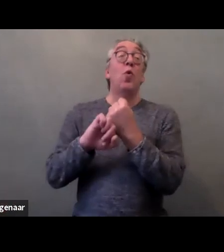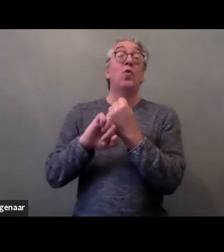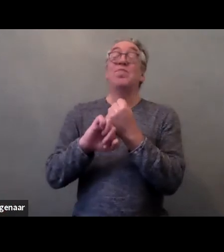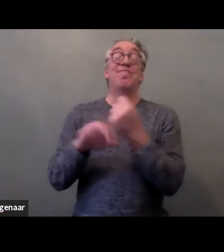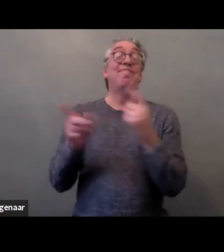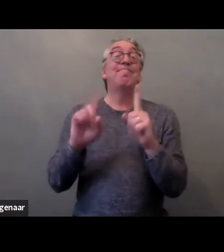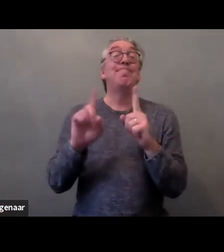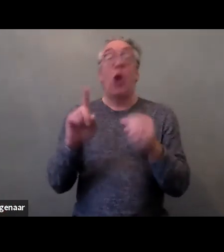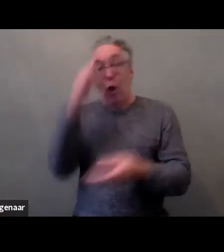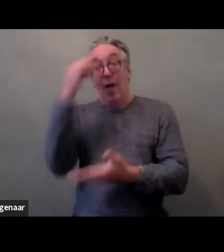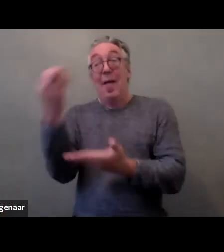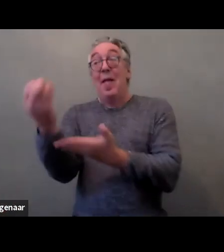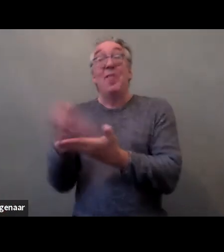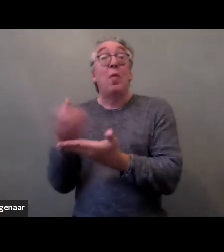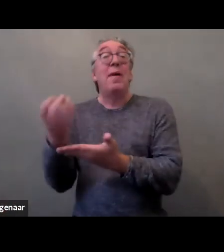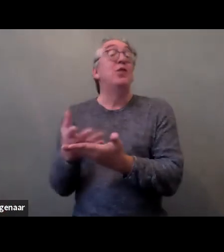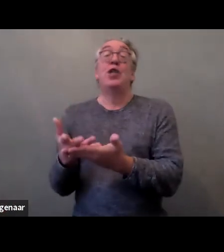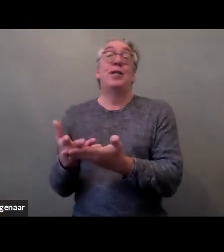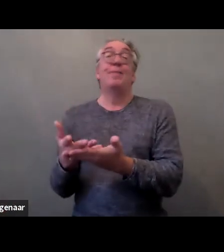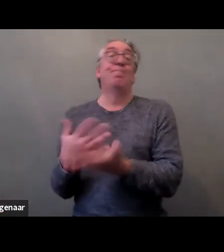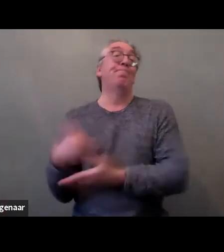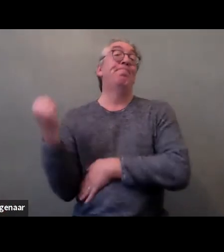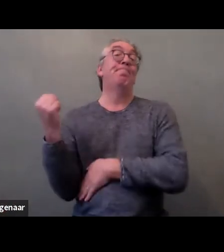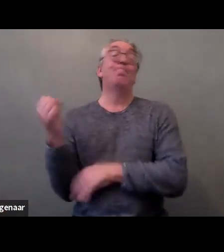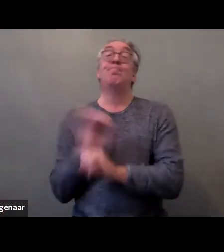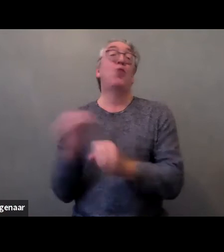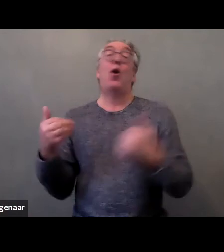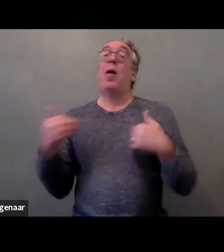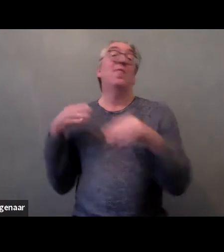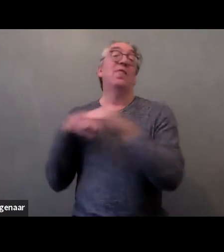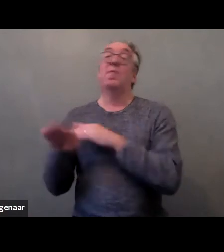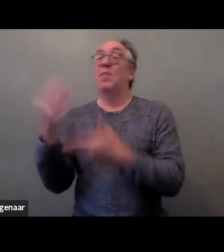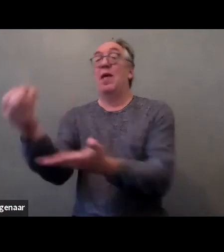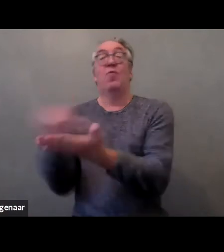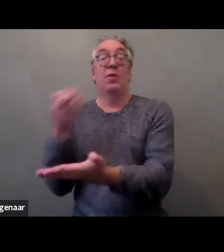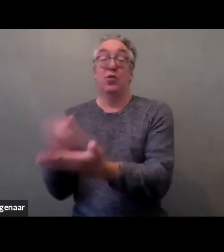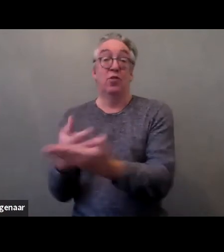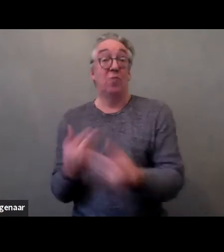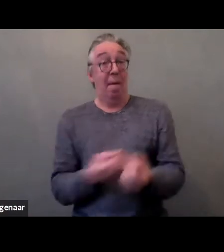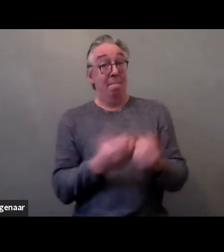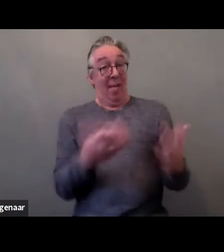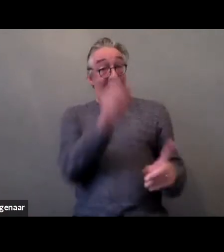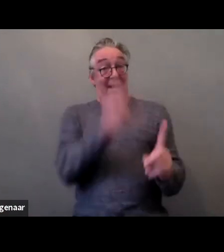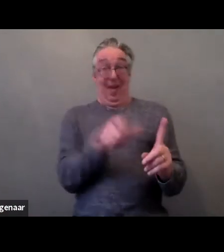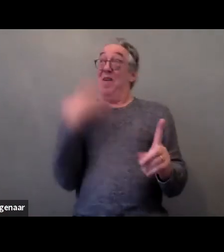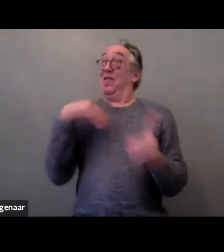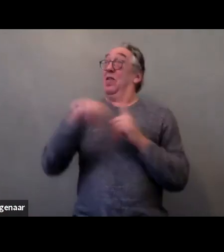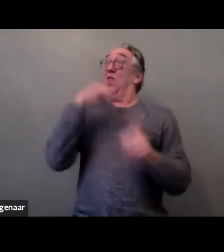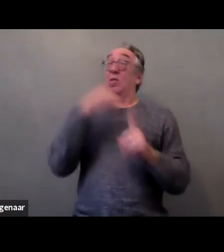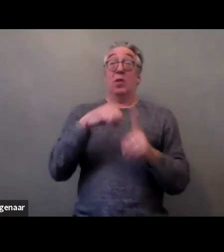Many self-advocates cannot recognize violence and cannot or don't know how to report violence by themselves.